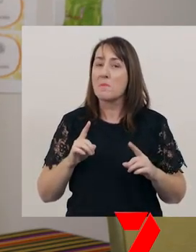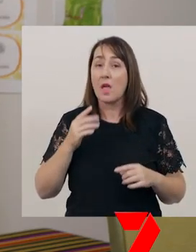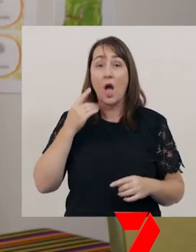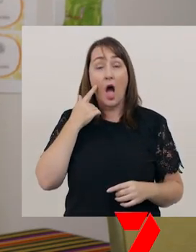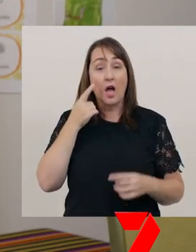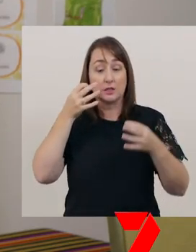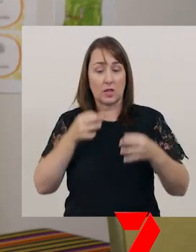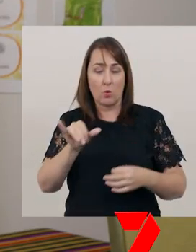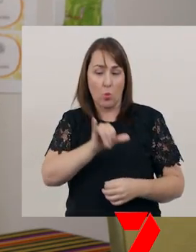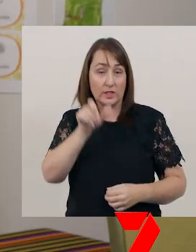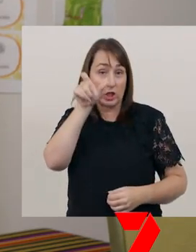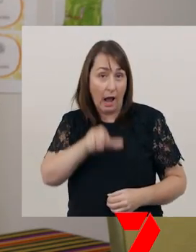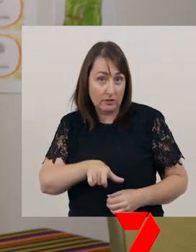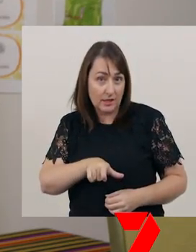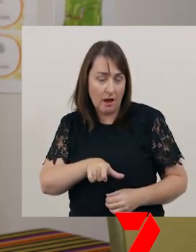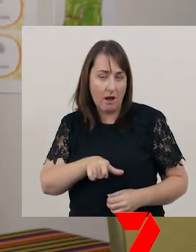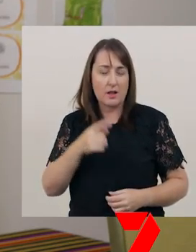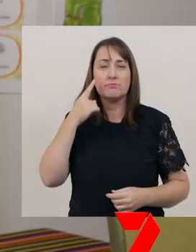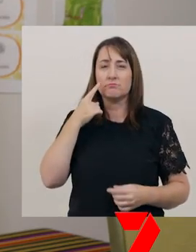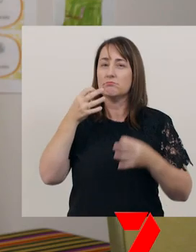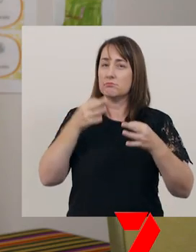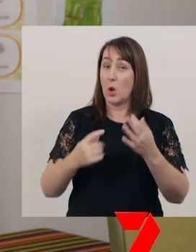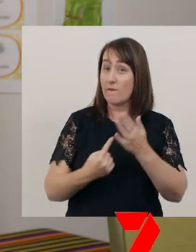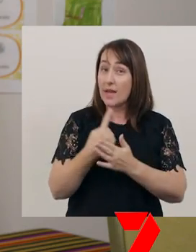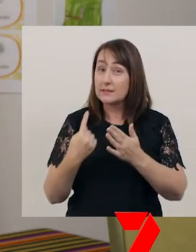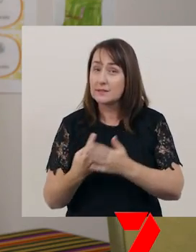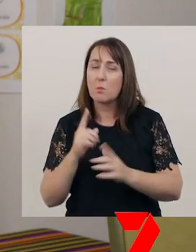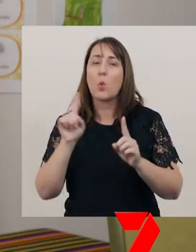I will also decide on the events in the story that I might discuss.